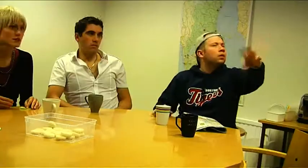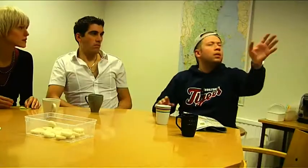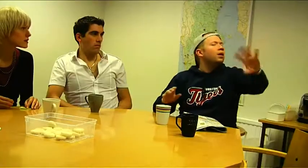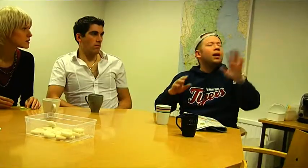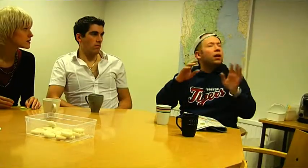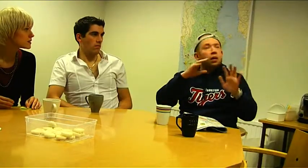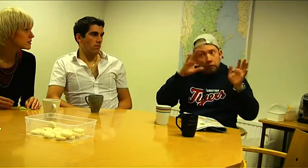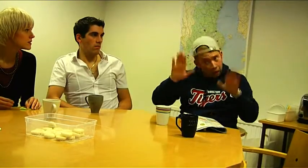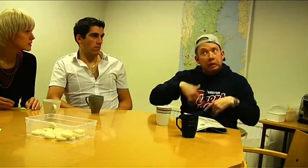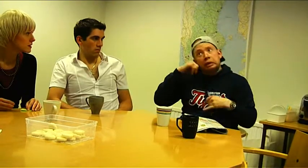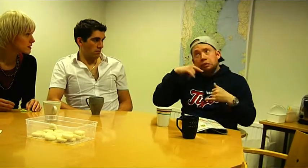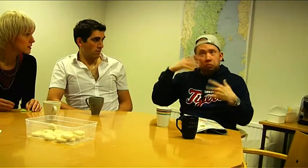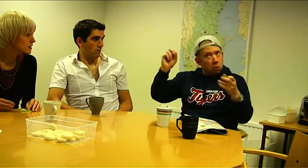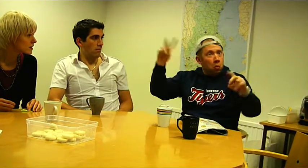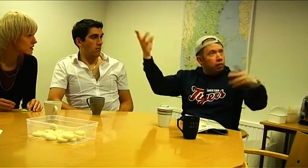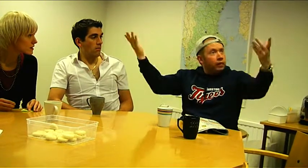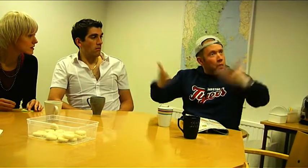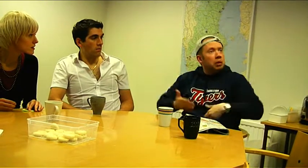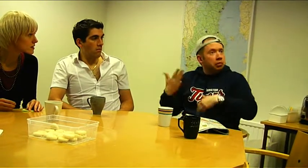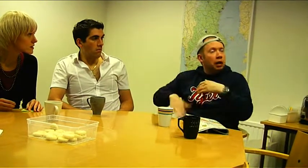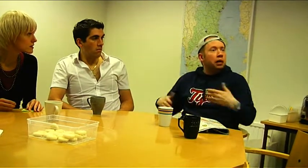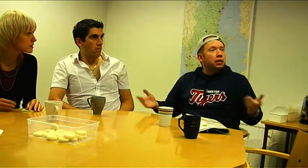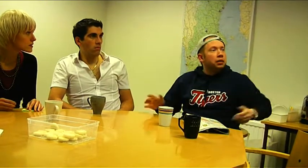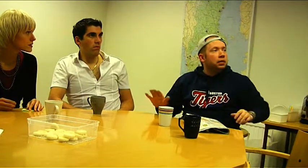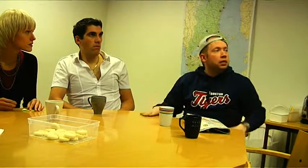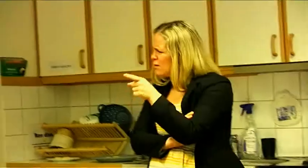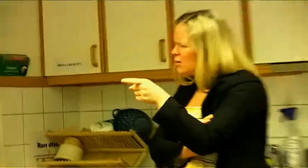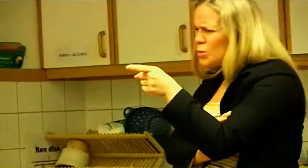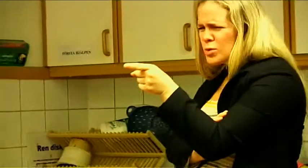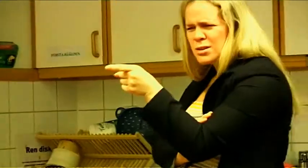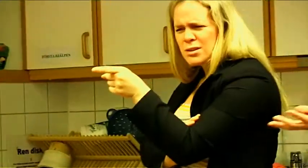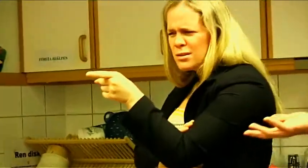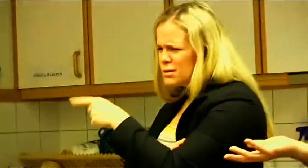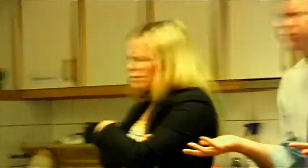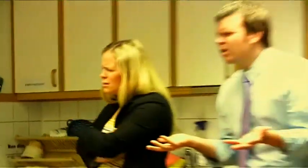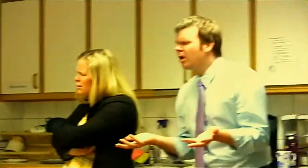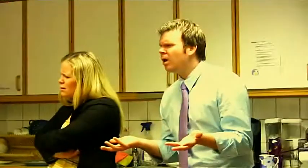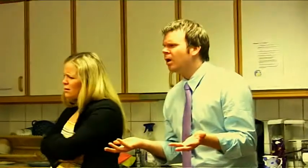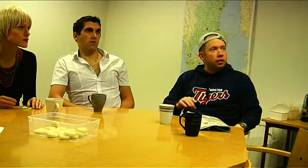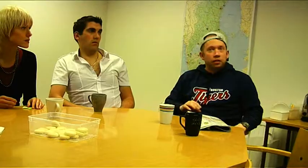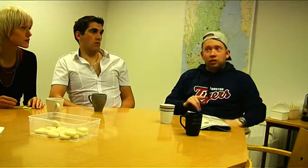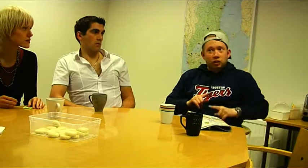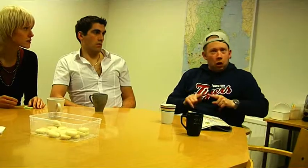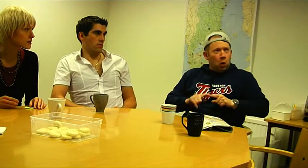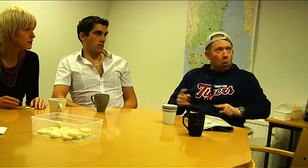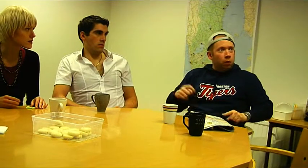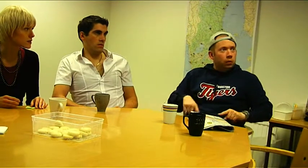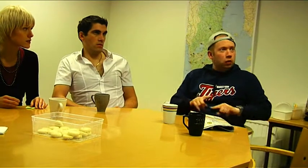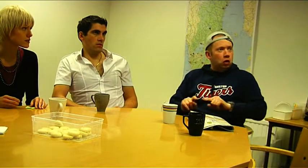I have already told them that it's OK and that they are welcome. You ... - Why?! They are coming soon.